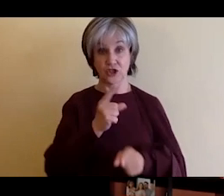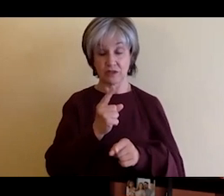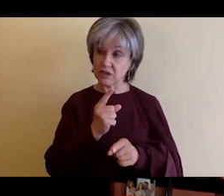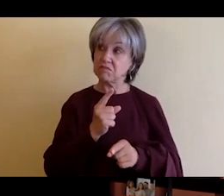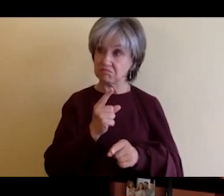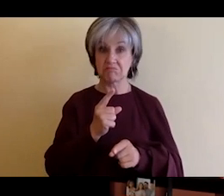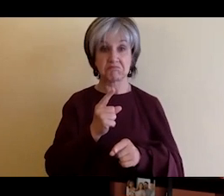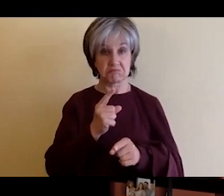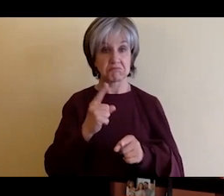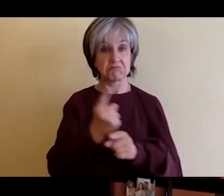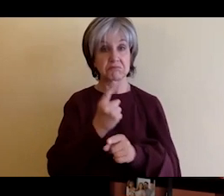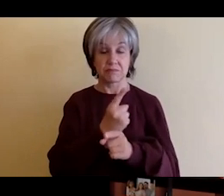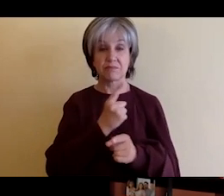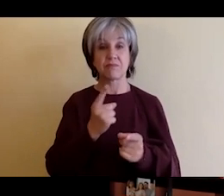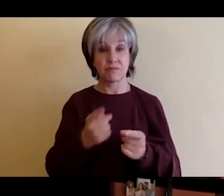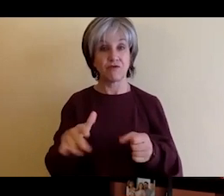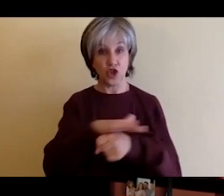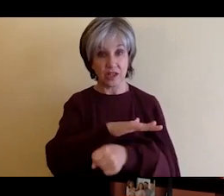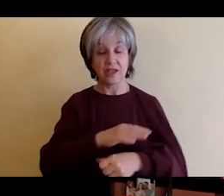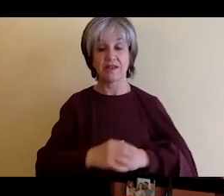you're starting the job search, or starting to